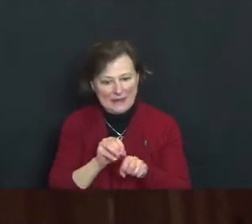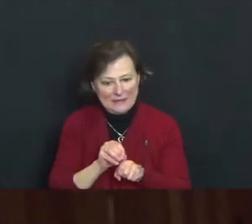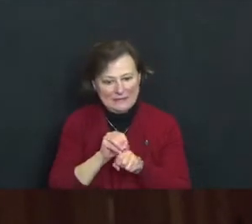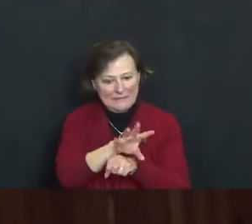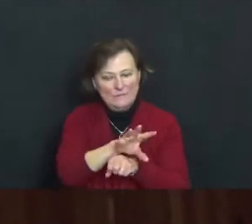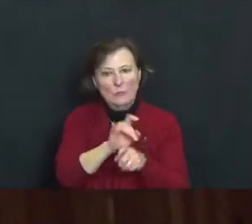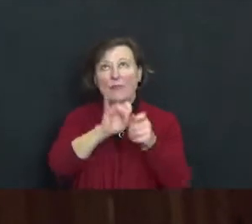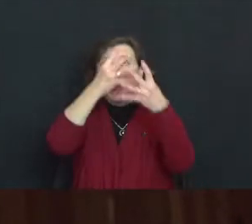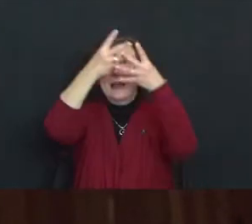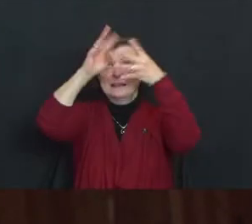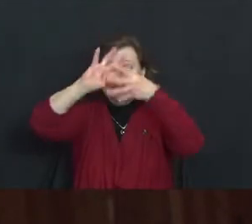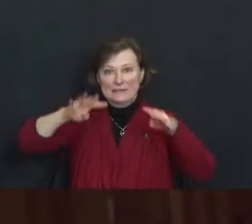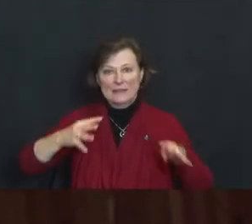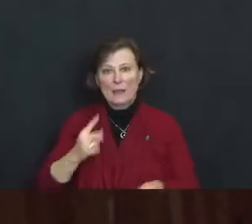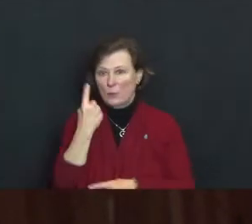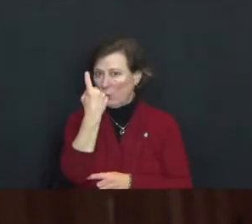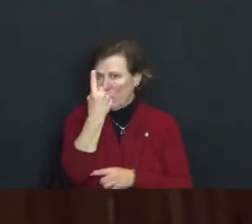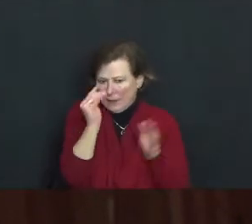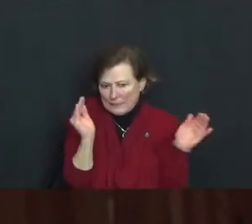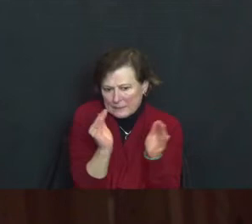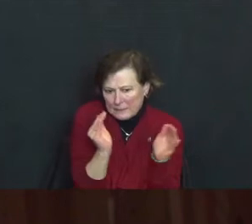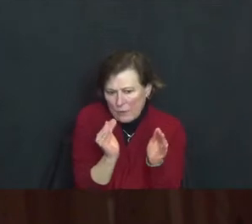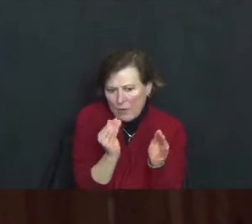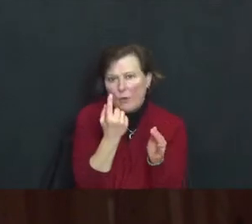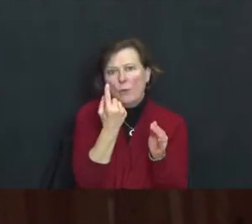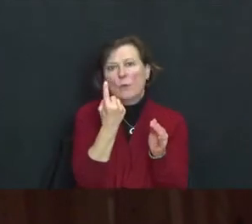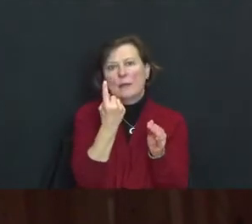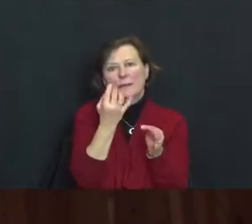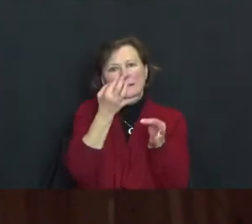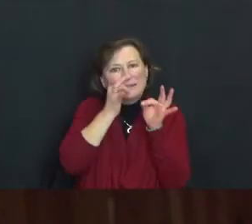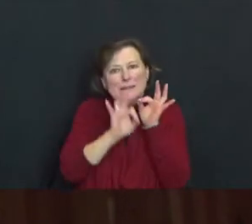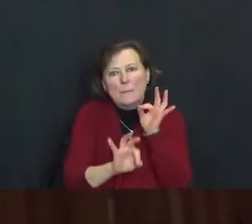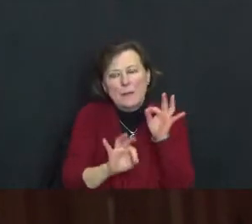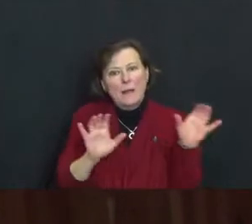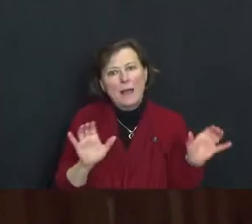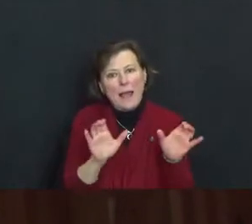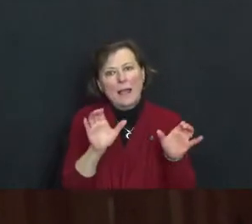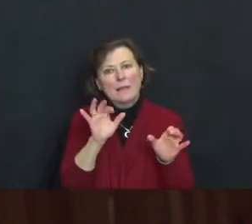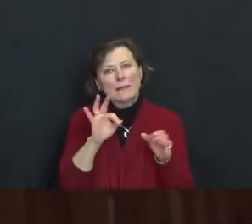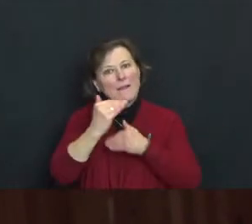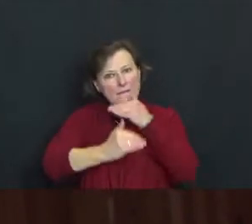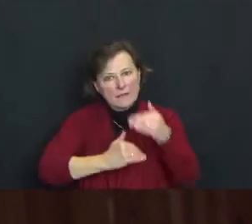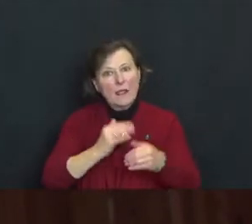A single helpful act - even a simple act of kindness - will send positive ripples across